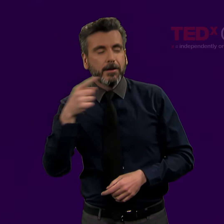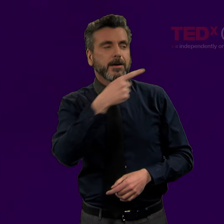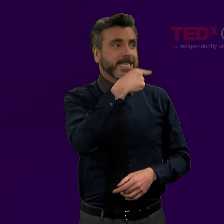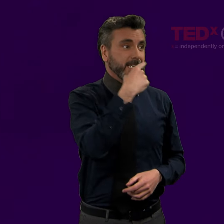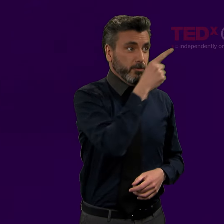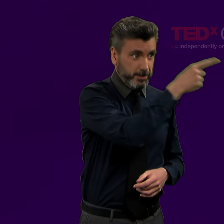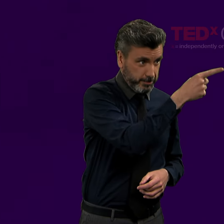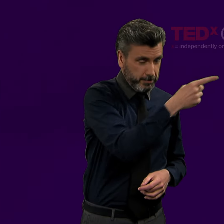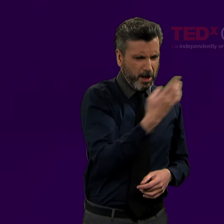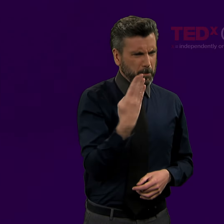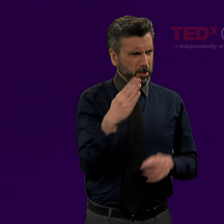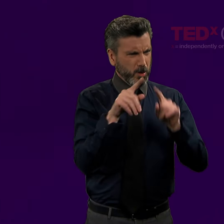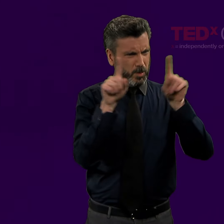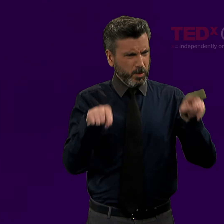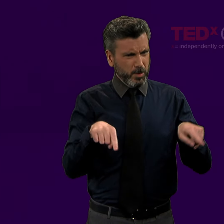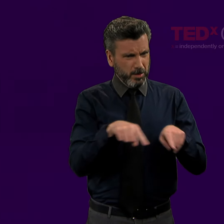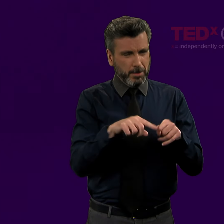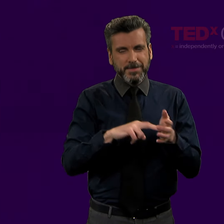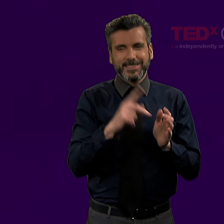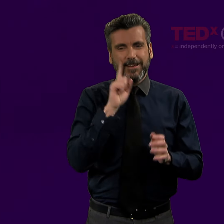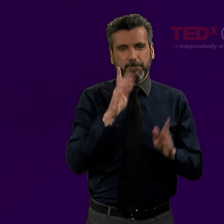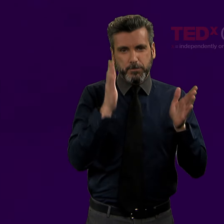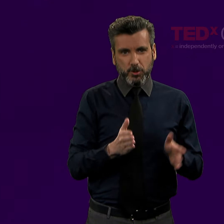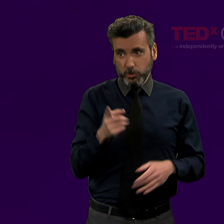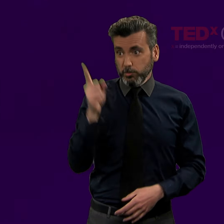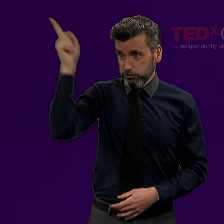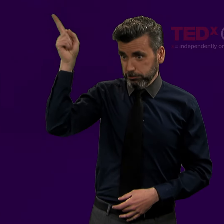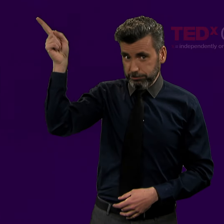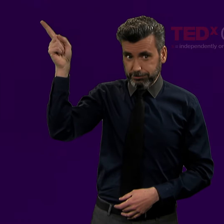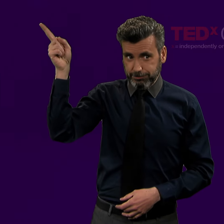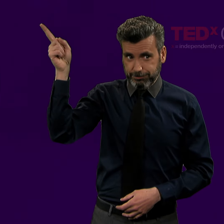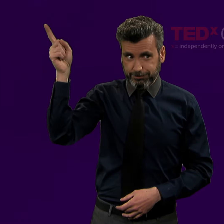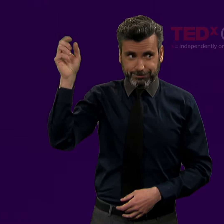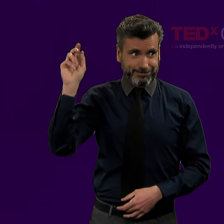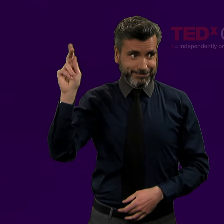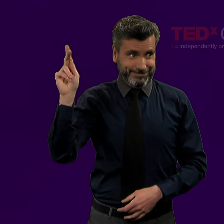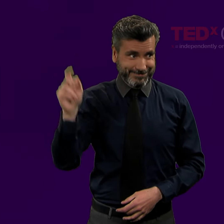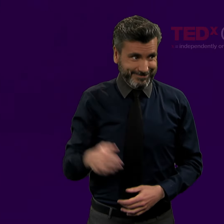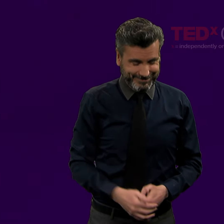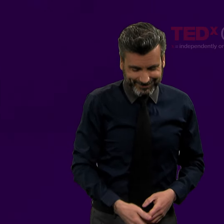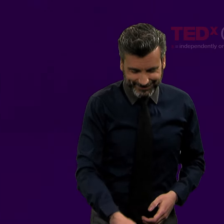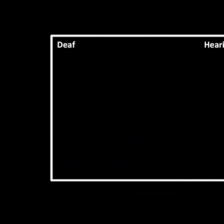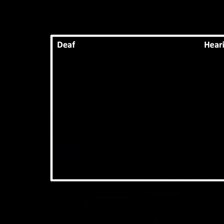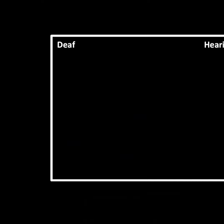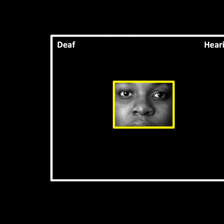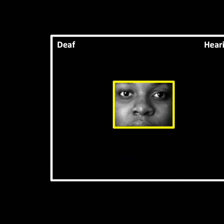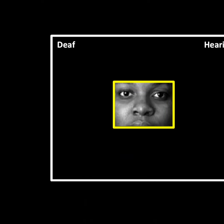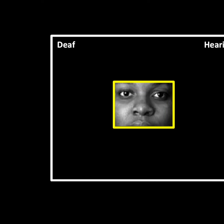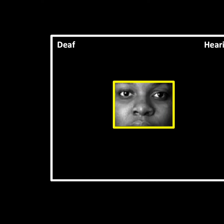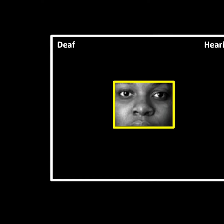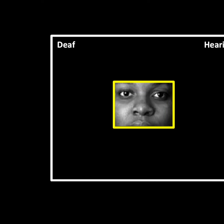only I want you to point in the space that represents deaf, and point in the space that represents hearing. Okay, here we go.